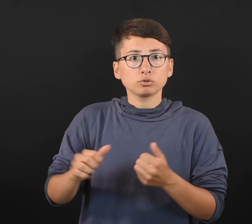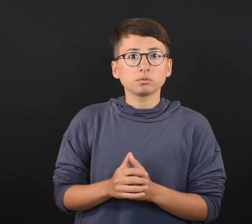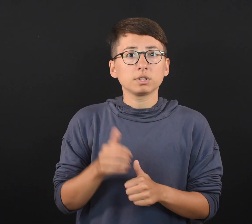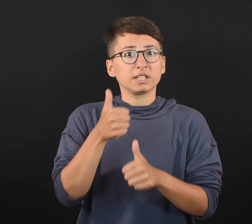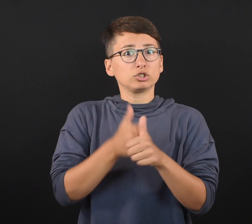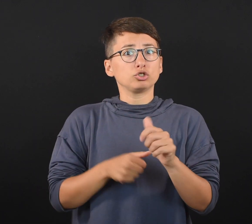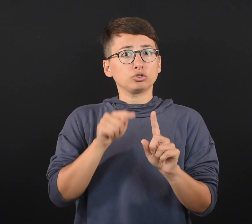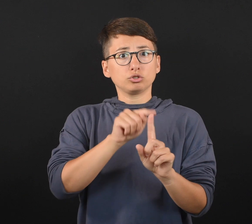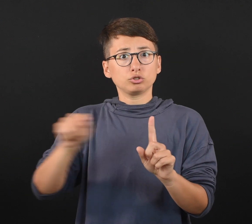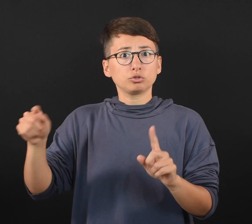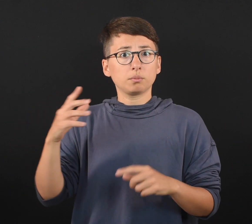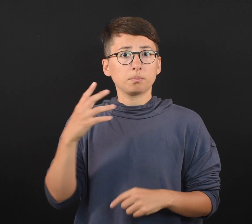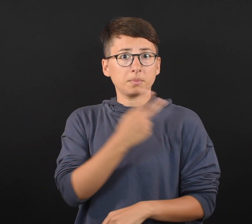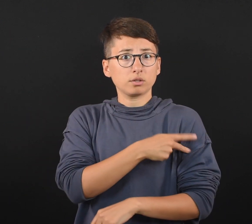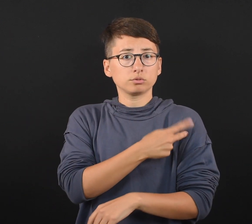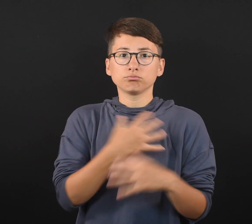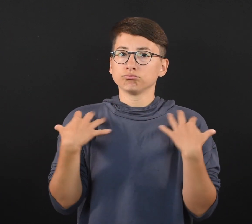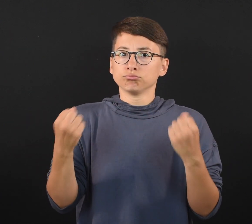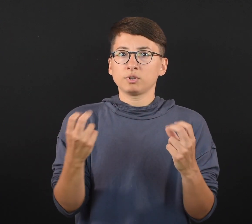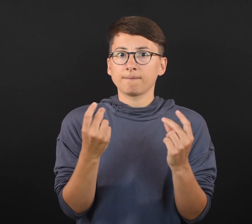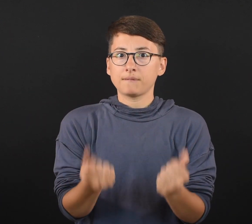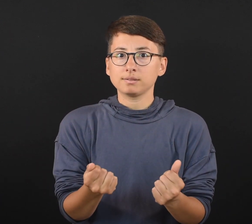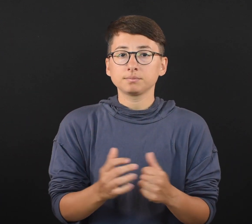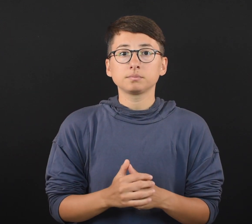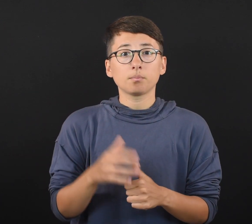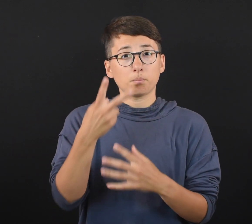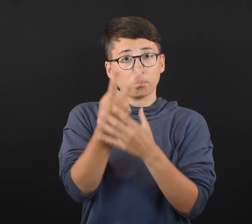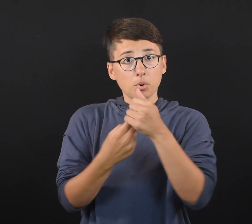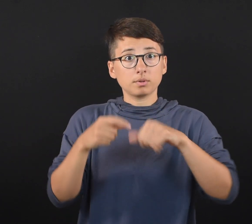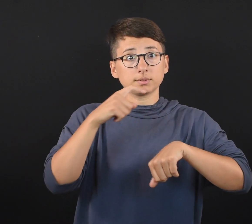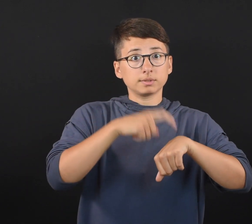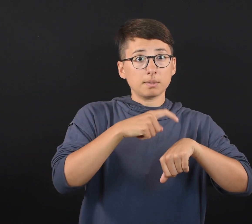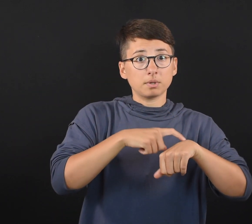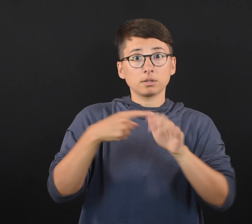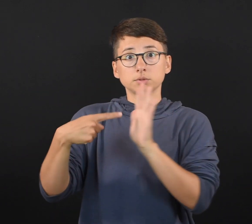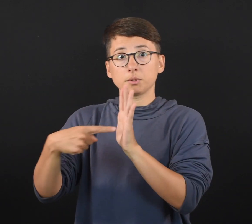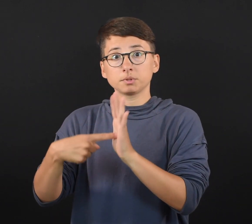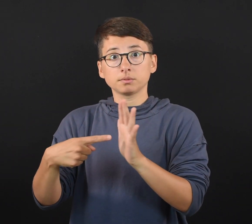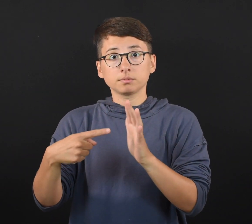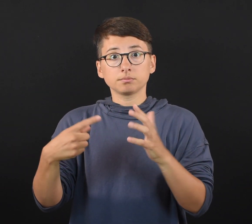patient rapidly recovered, which, combined with the timing and symptoms, supports the